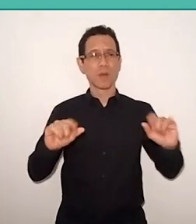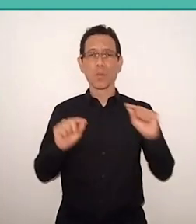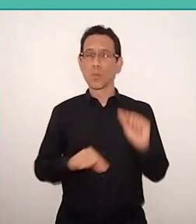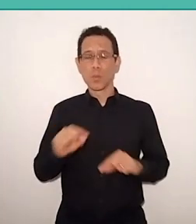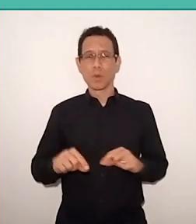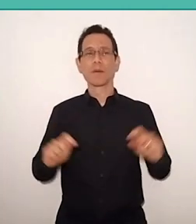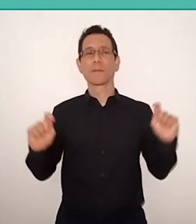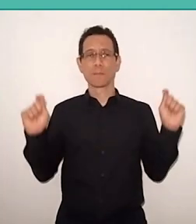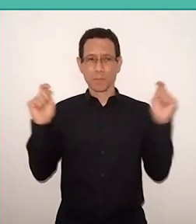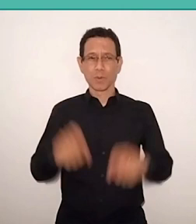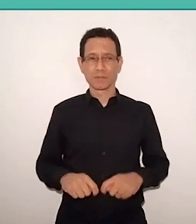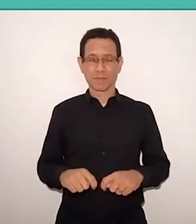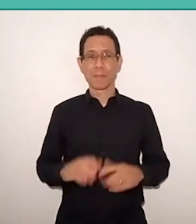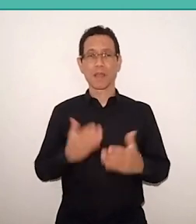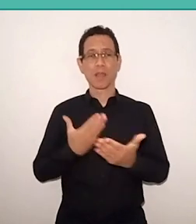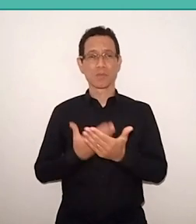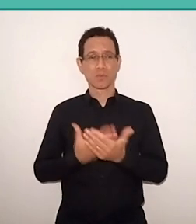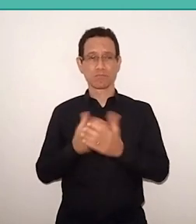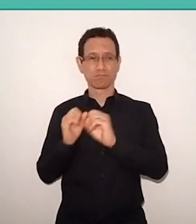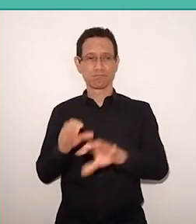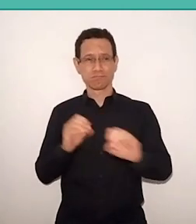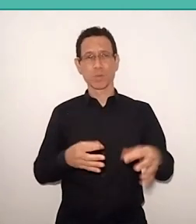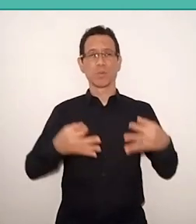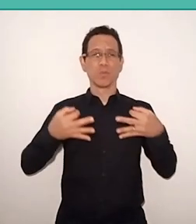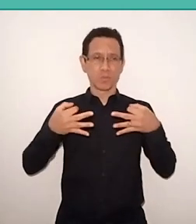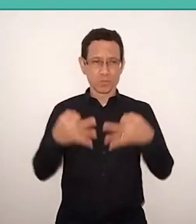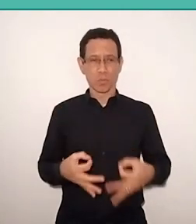of a fairer education and more egalitarian.